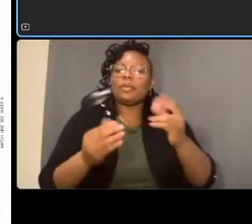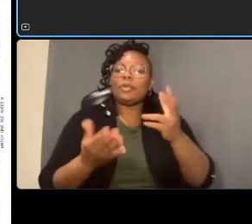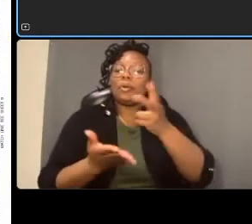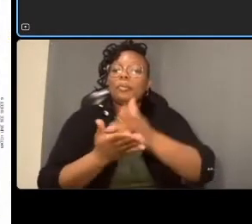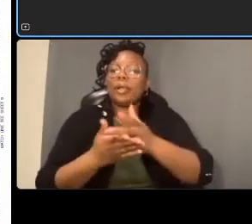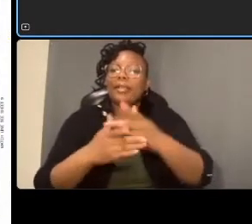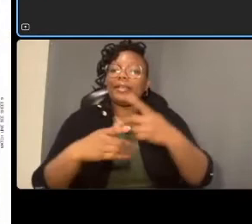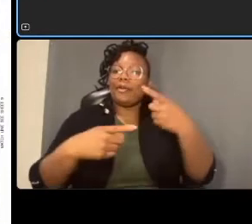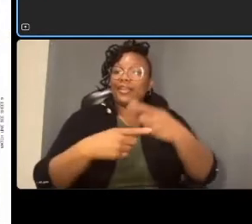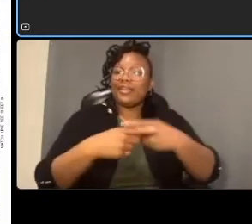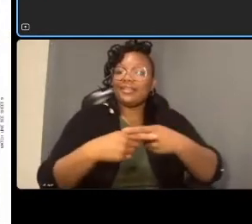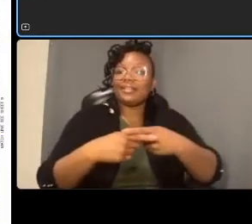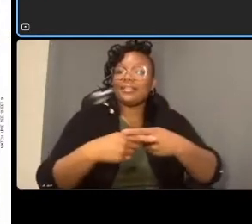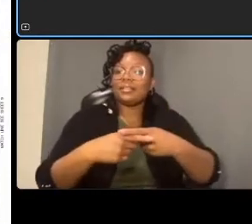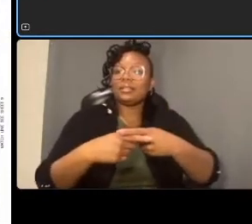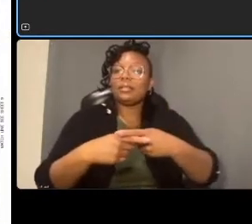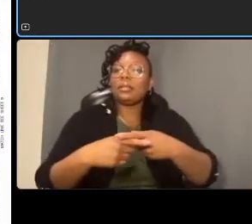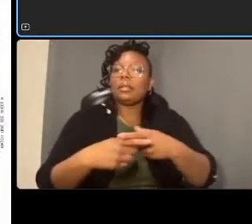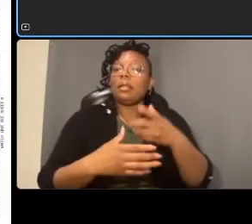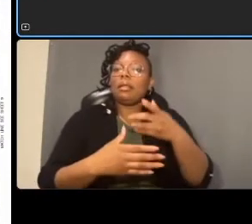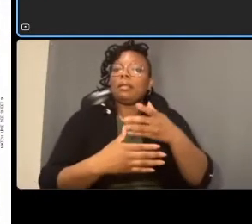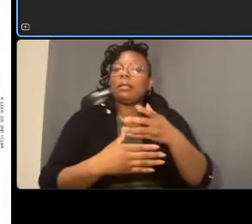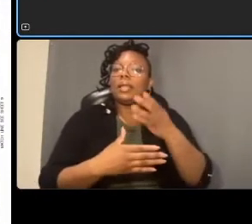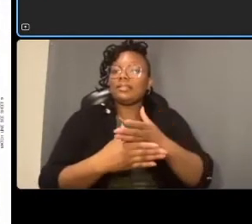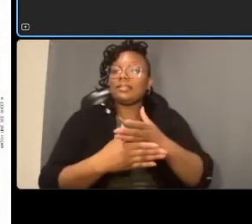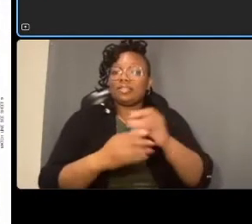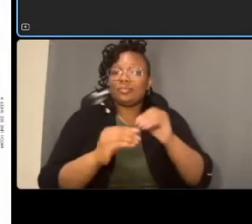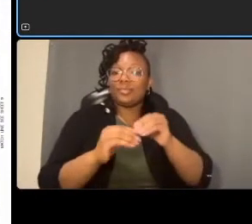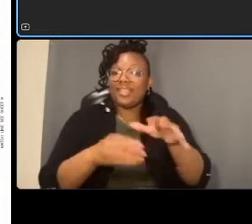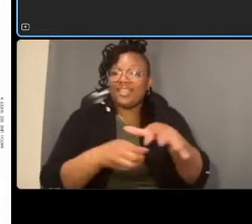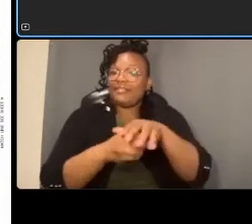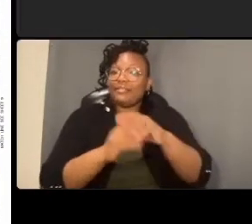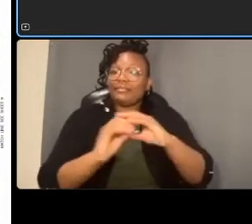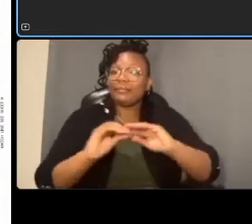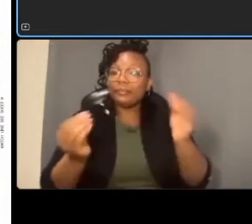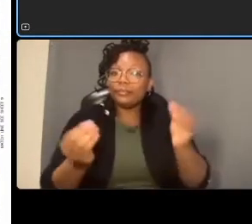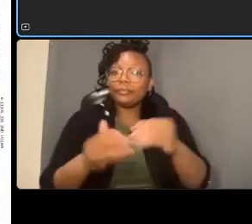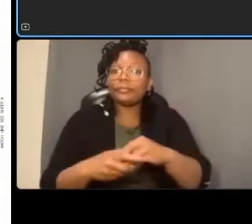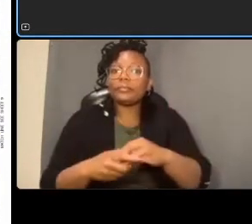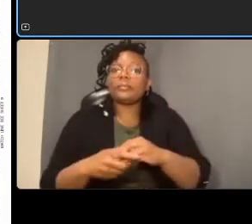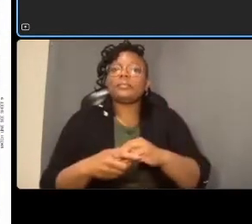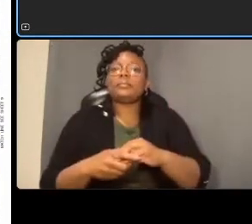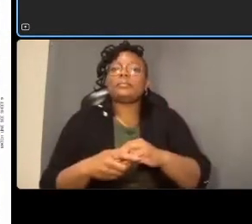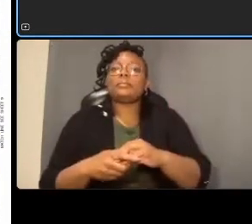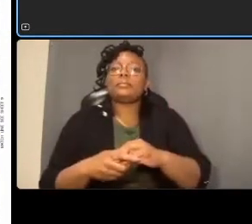and uh two and a half buffers next to the marking one and a half foot buffers otherwise